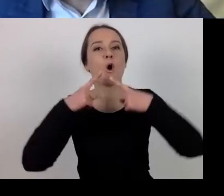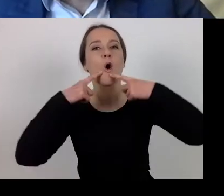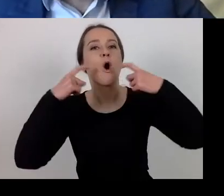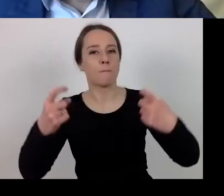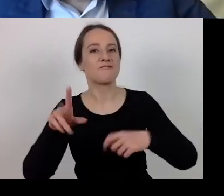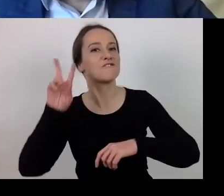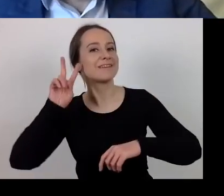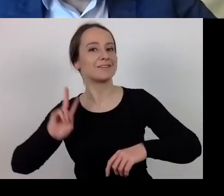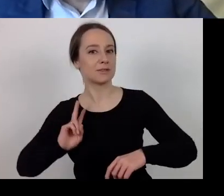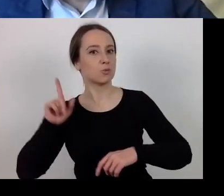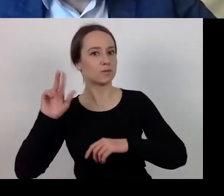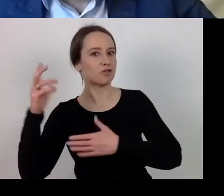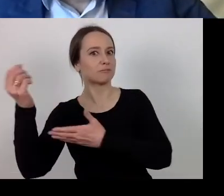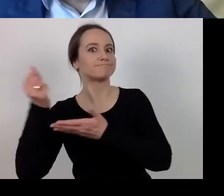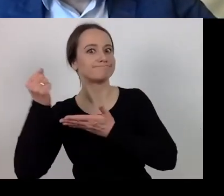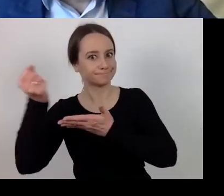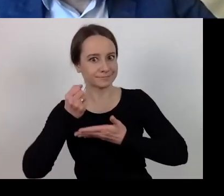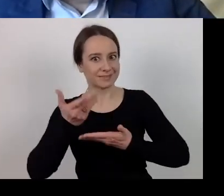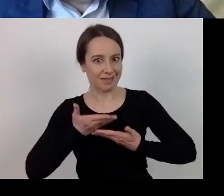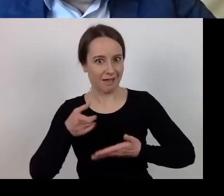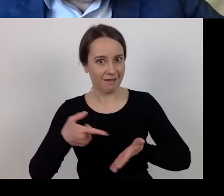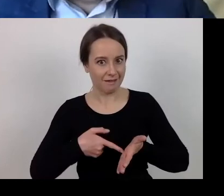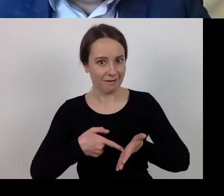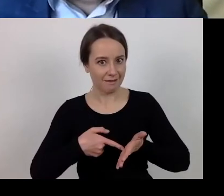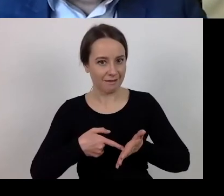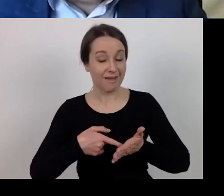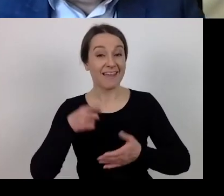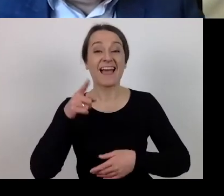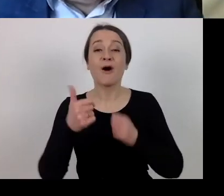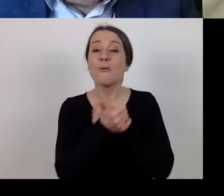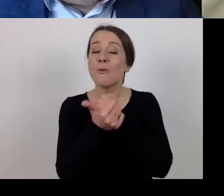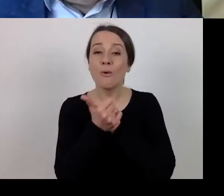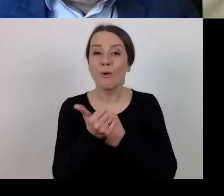If there was an issue